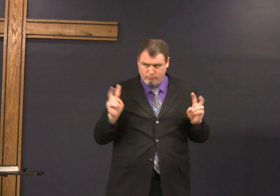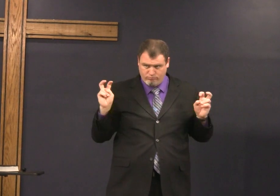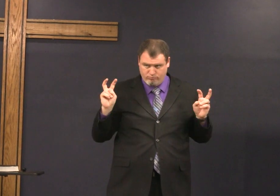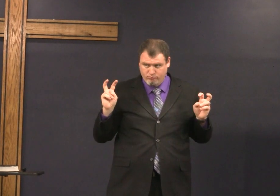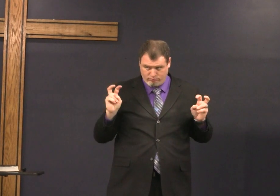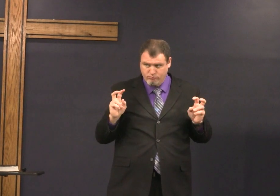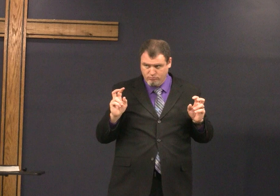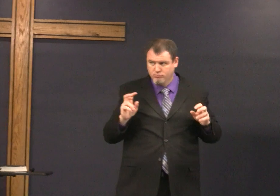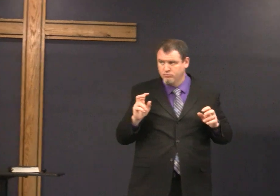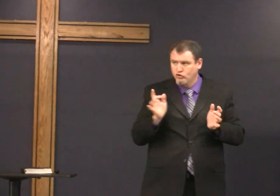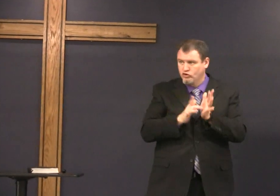the one